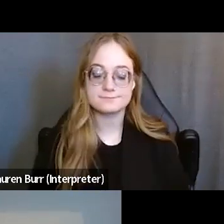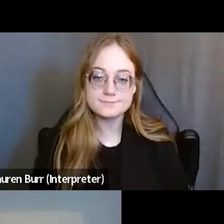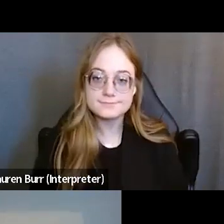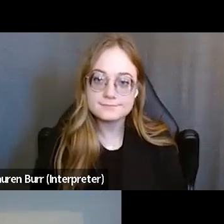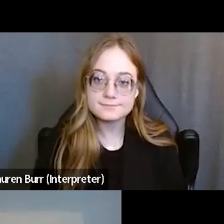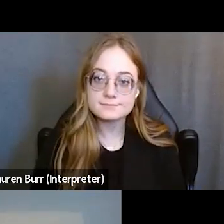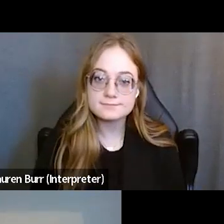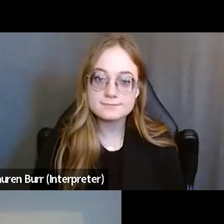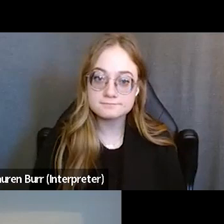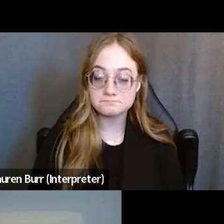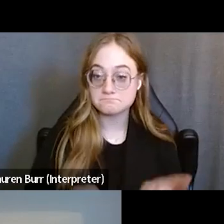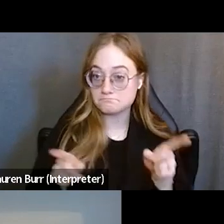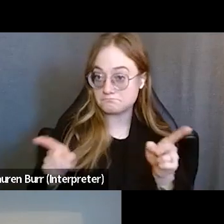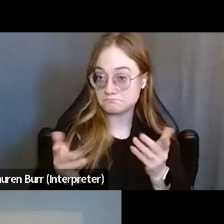Do either of you wanna run up on that?